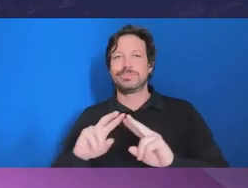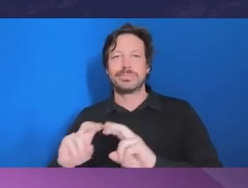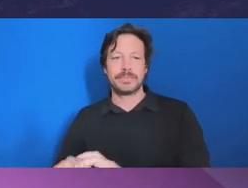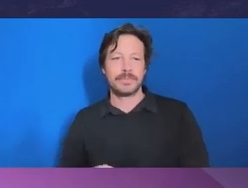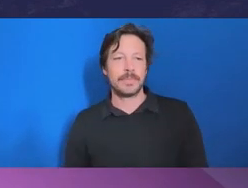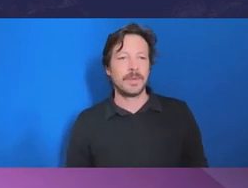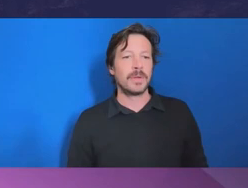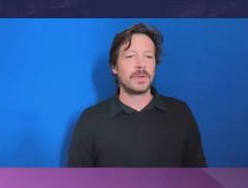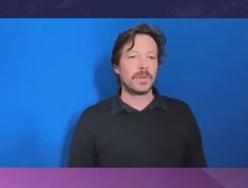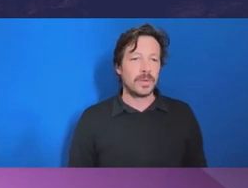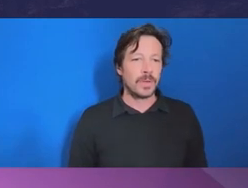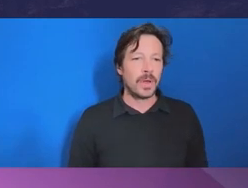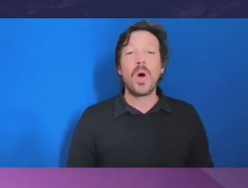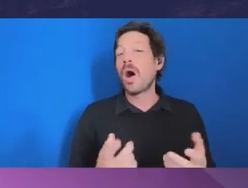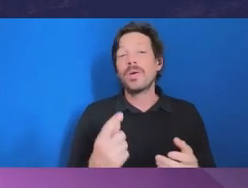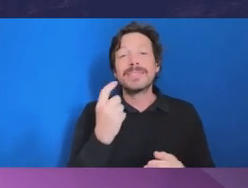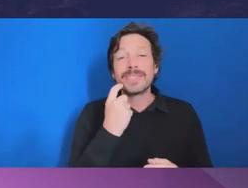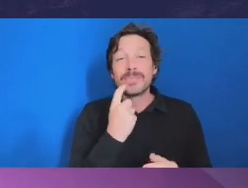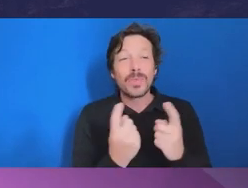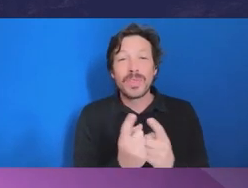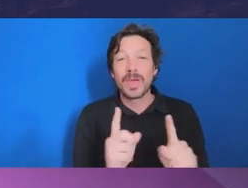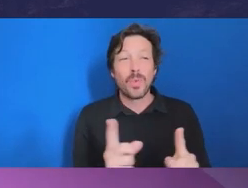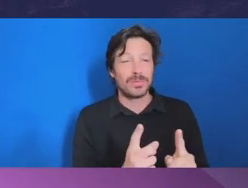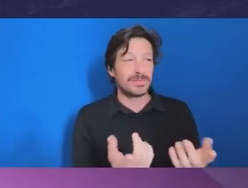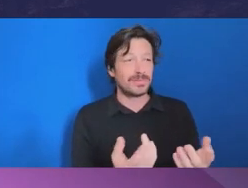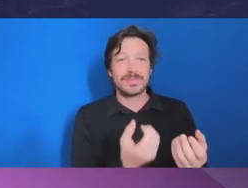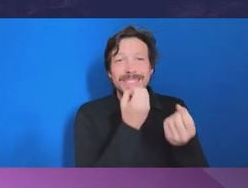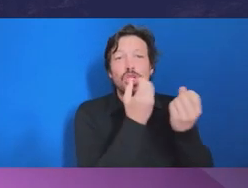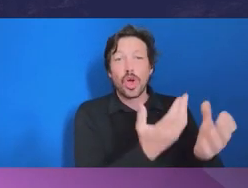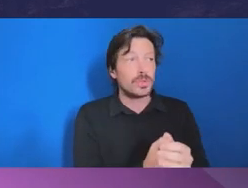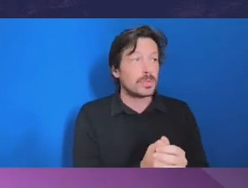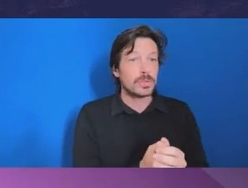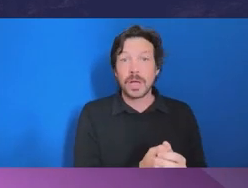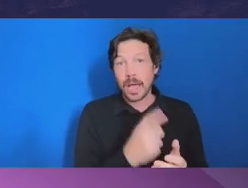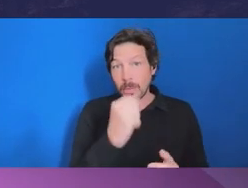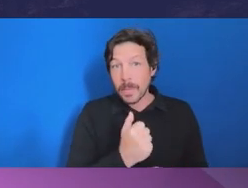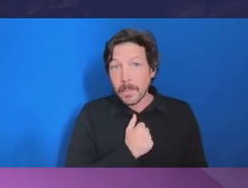Make a disclosure whether it's to my office or to IBAC, we assess everything.